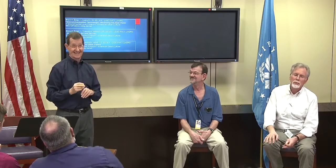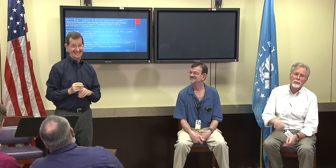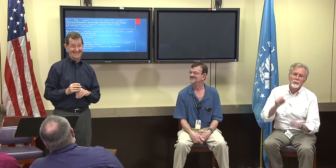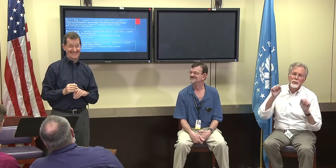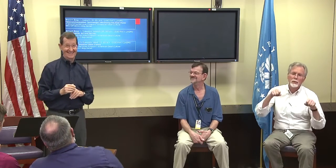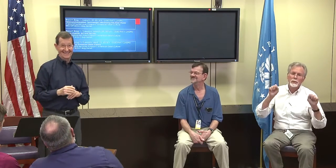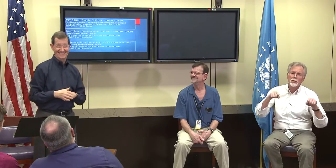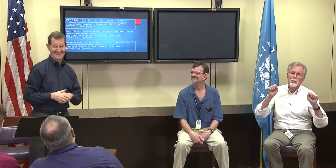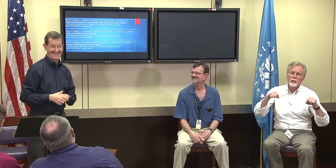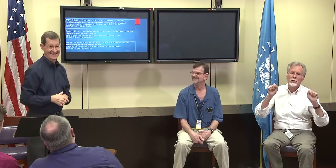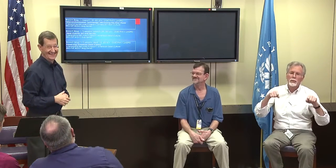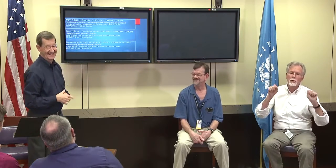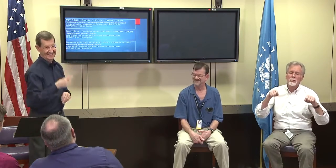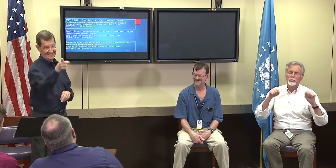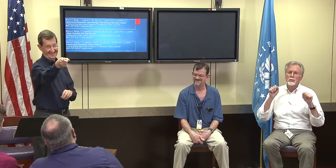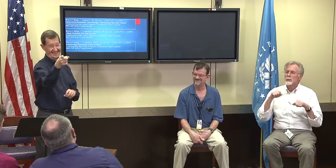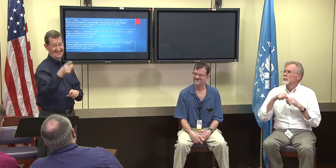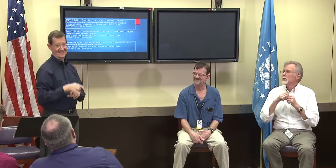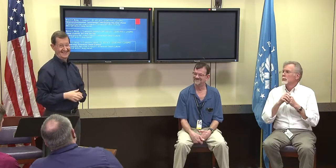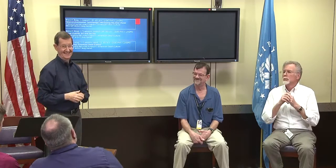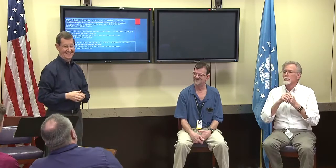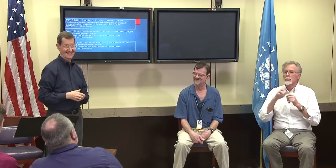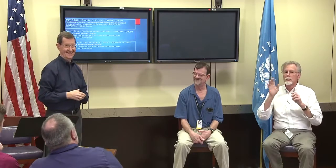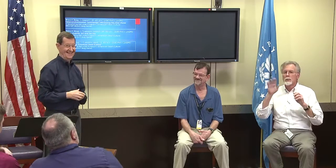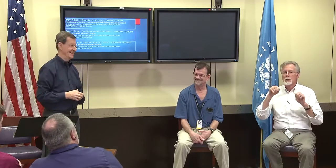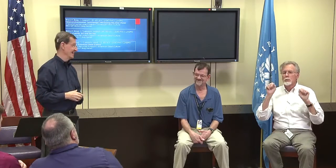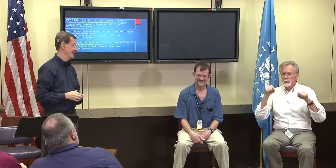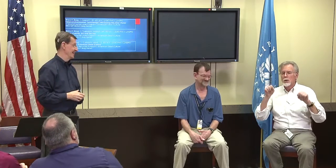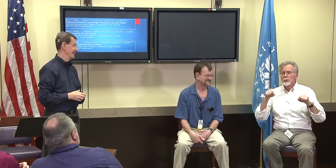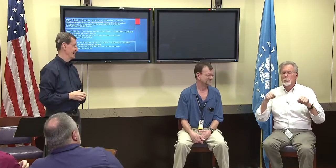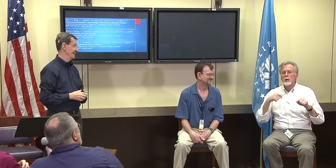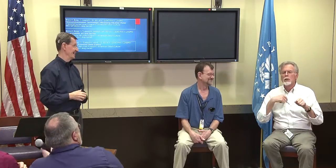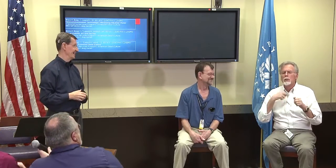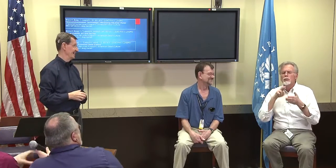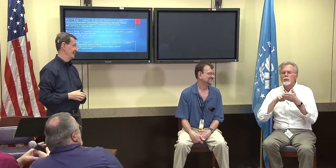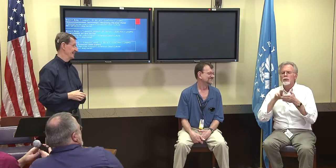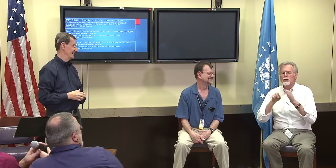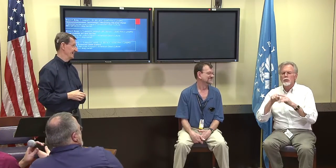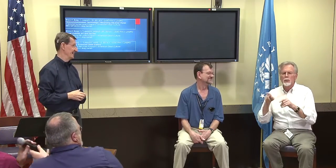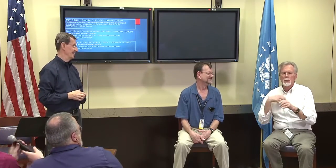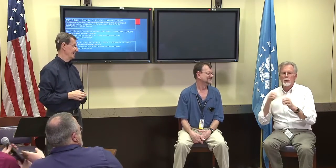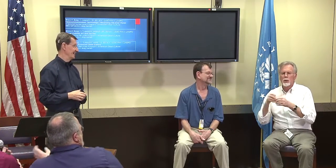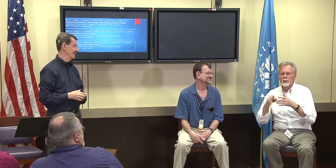if they would end up having their own conferences of robots interpreters getting together.